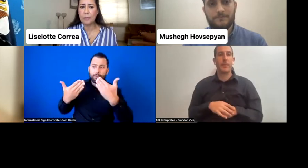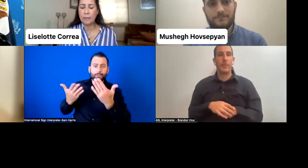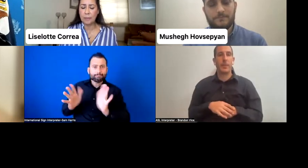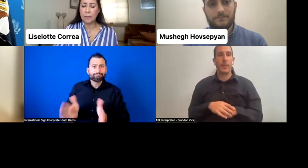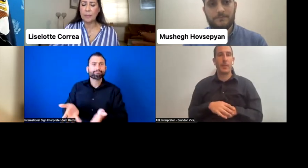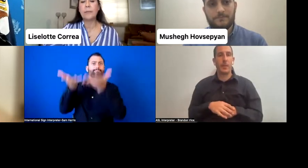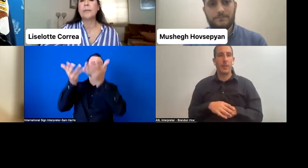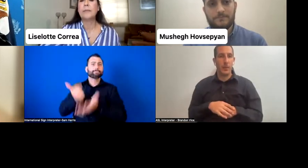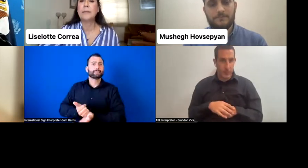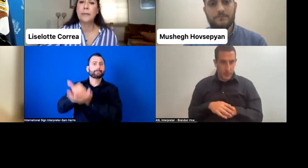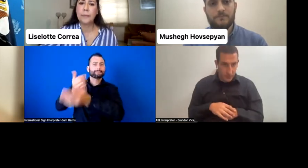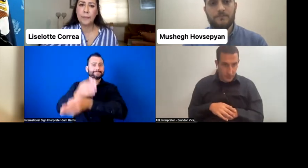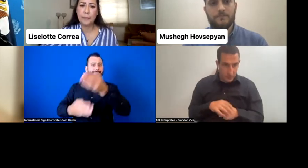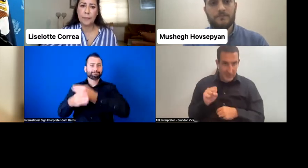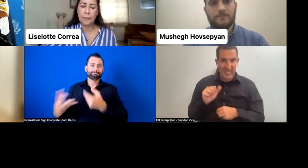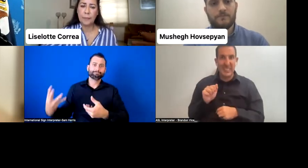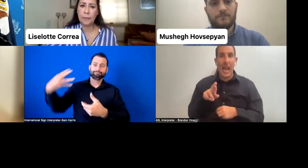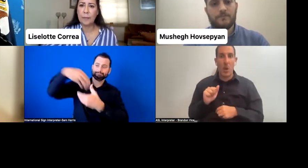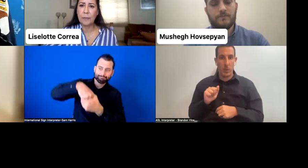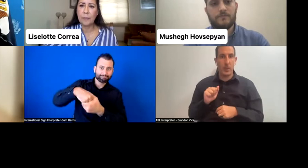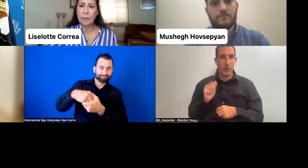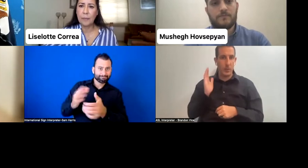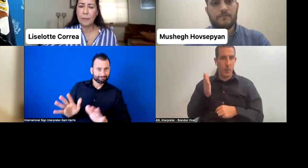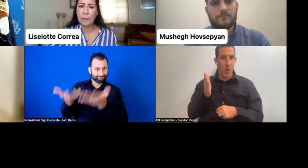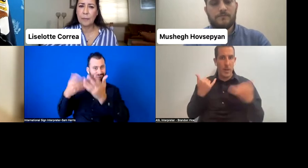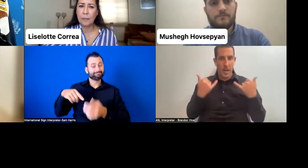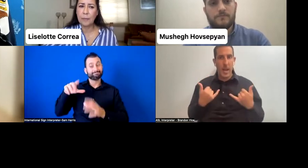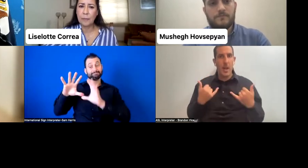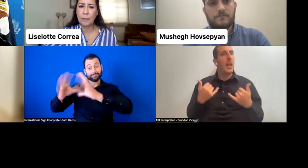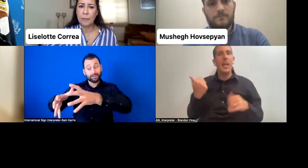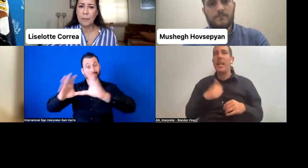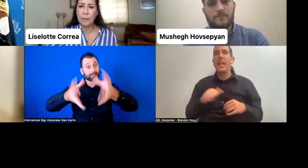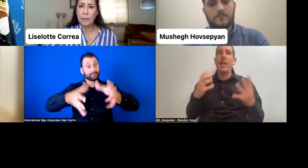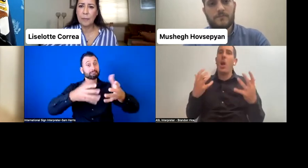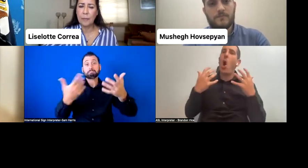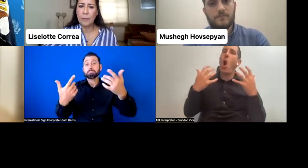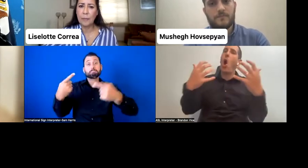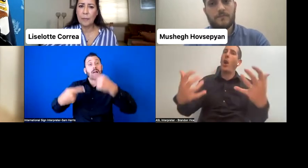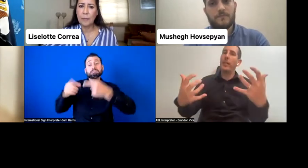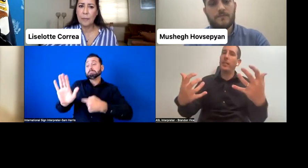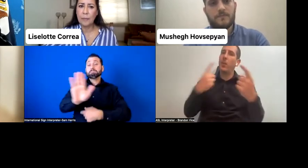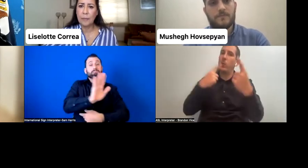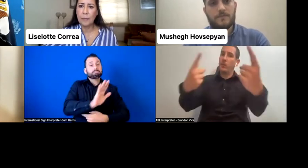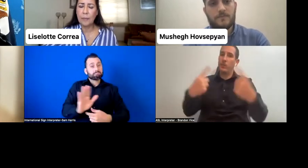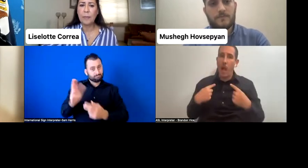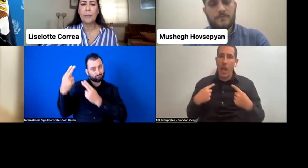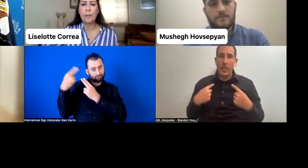with us joining us here today, any reaction to what Lisolette mentioned? Any thoughts on best practices that you've